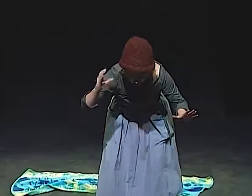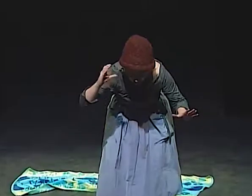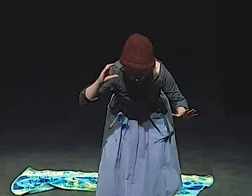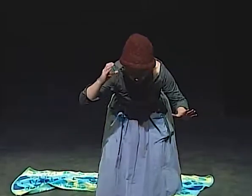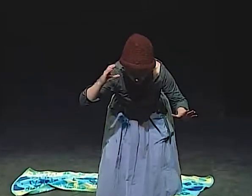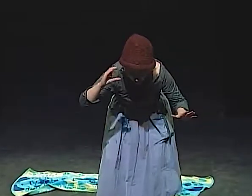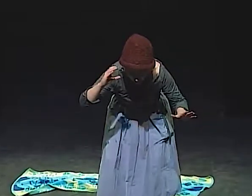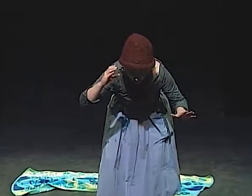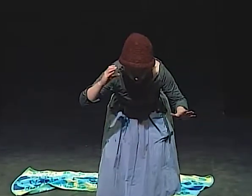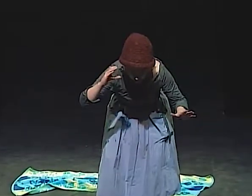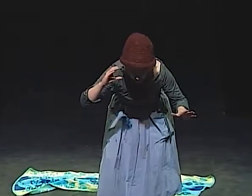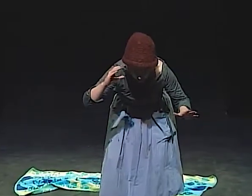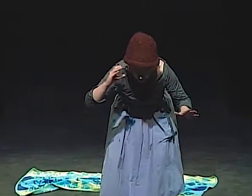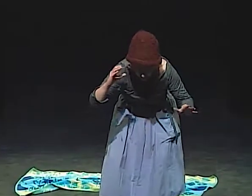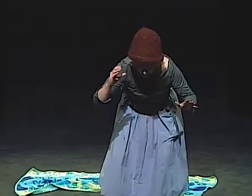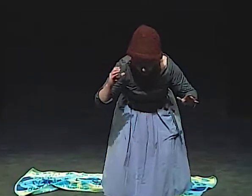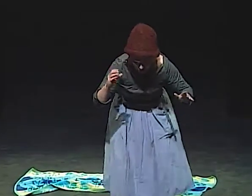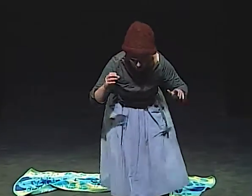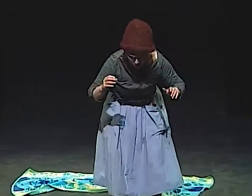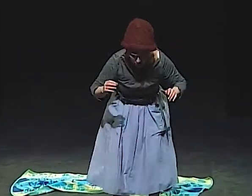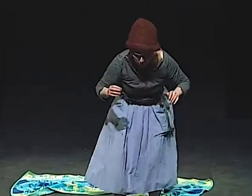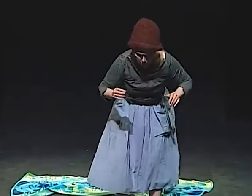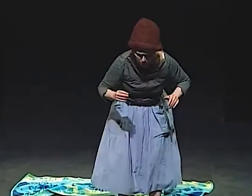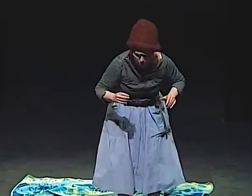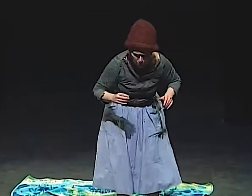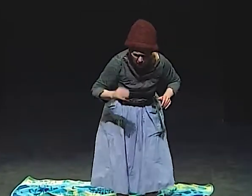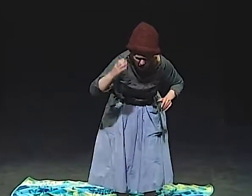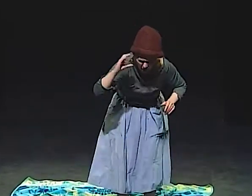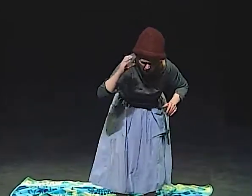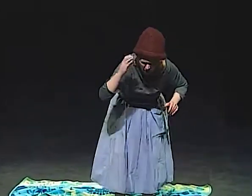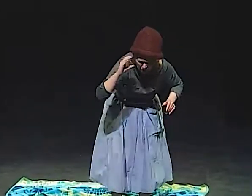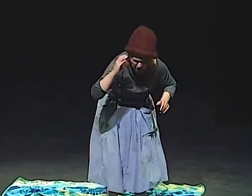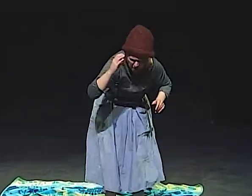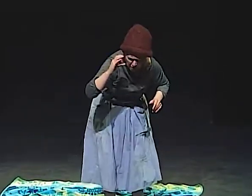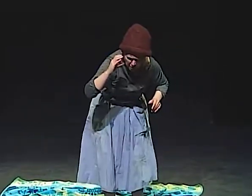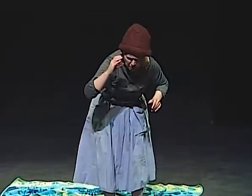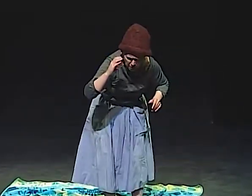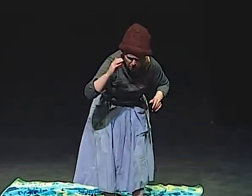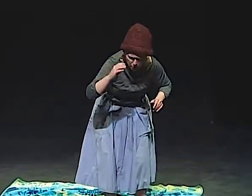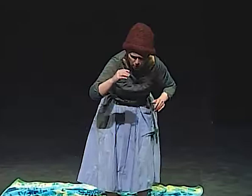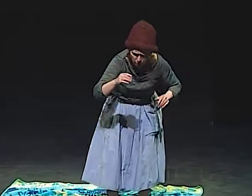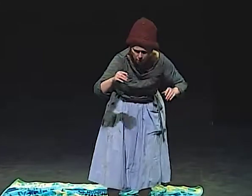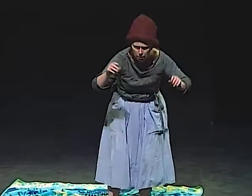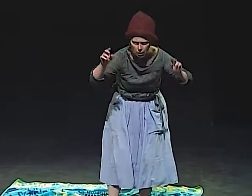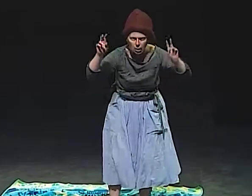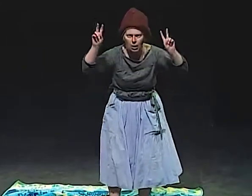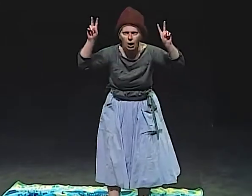IT'S MY COUSIN? MY COUSIN?